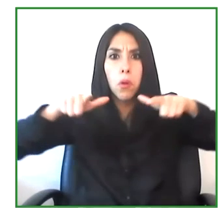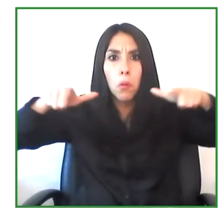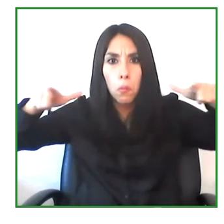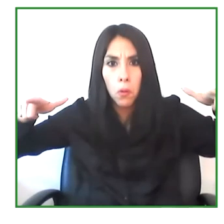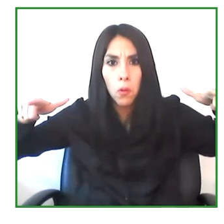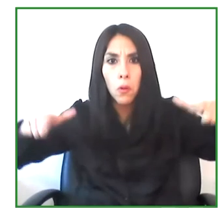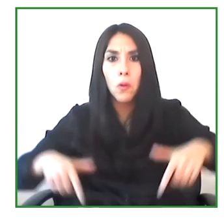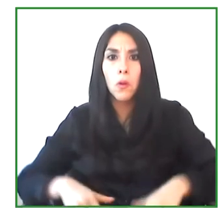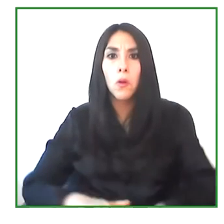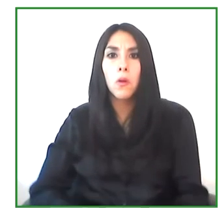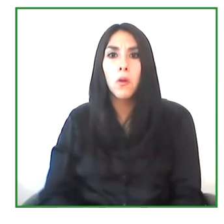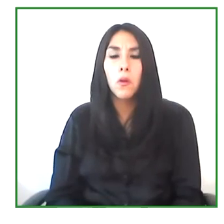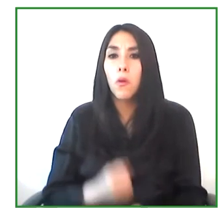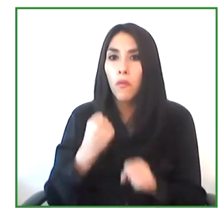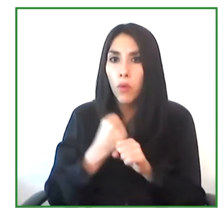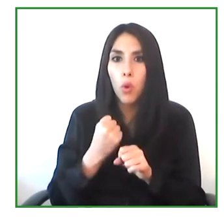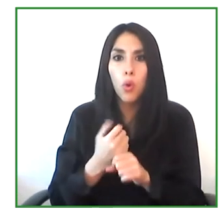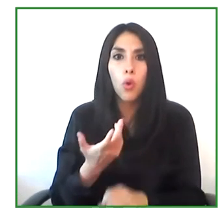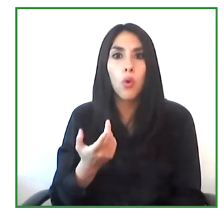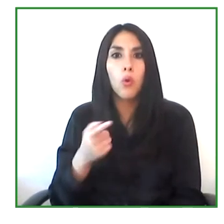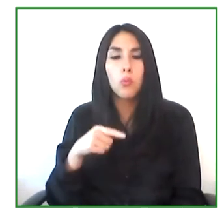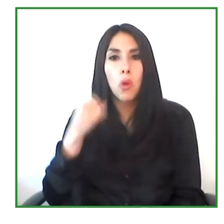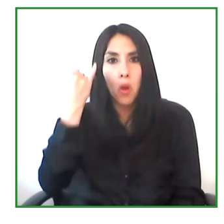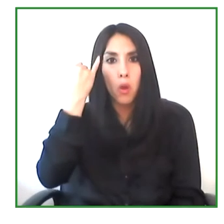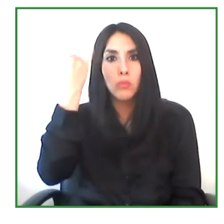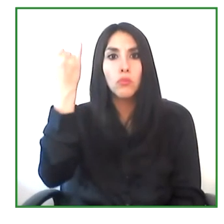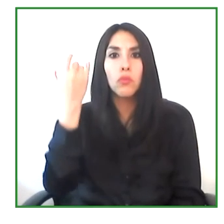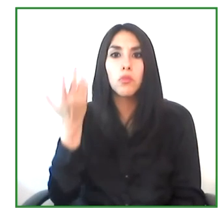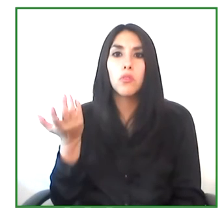to amplify the work of all this initiative.